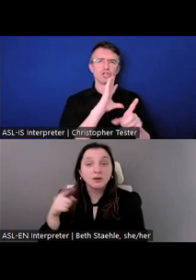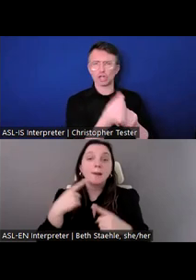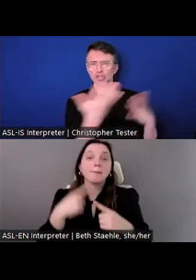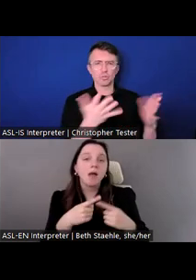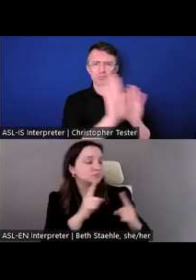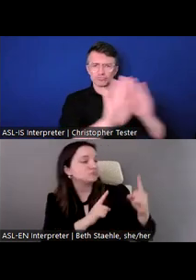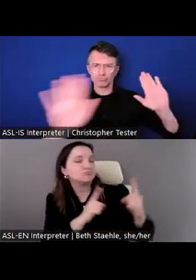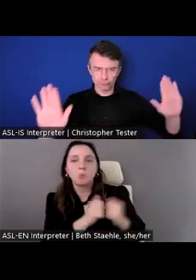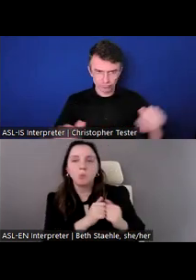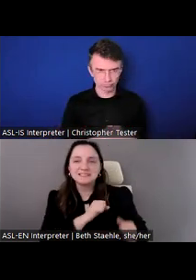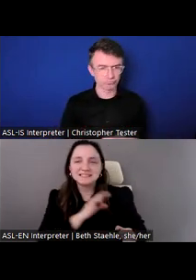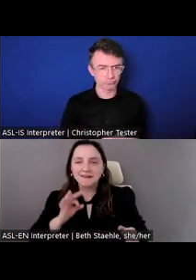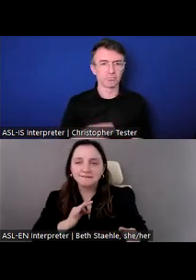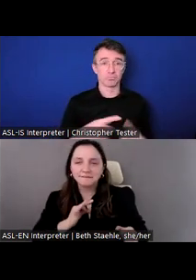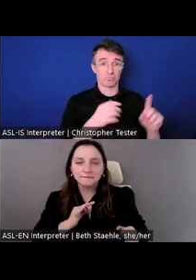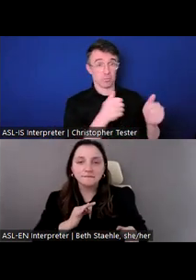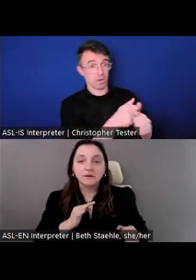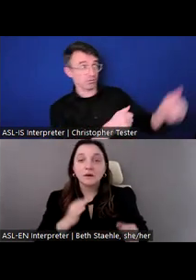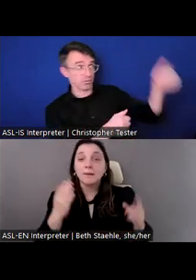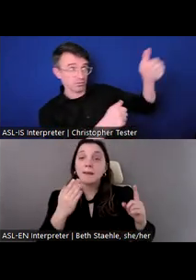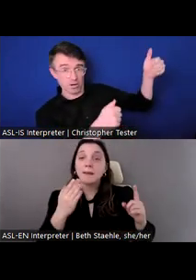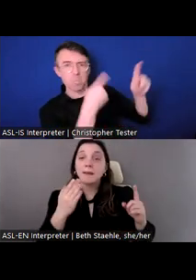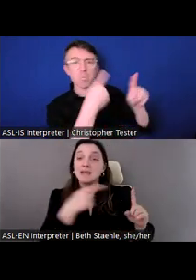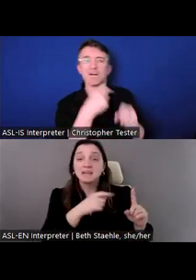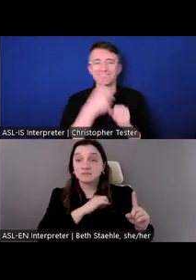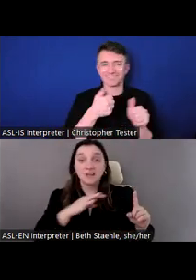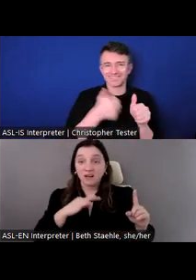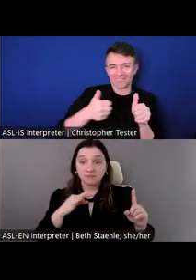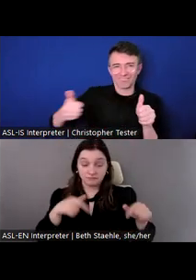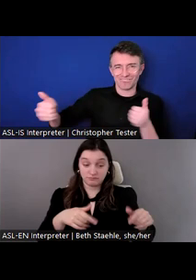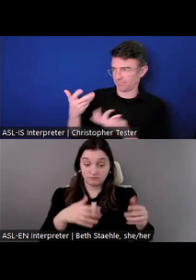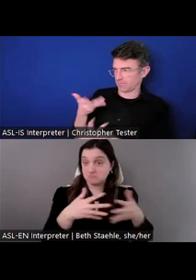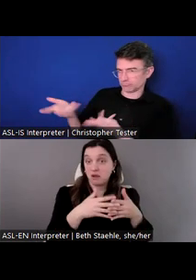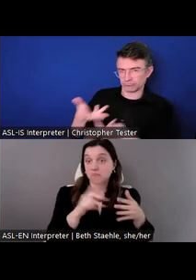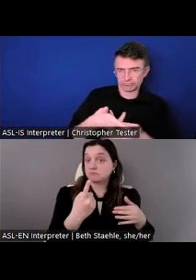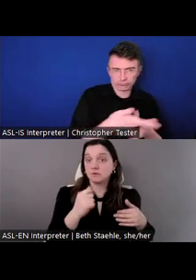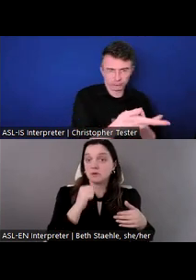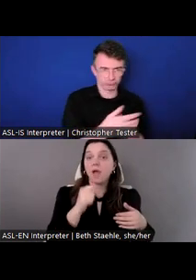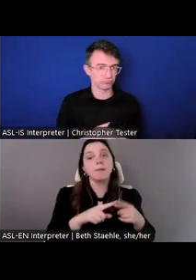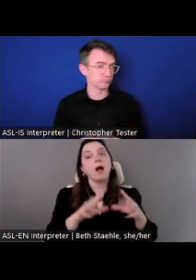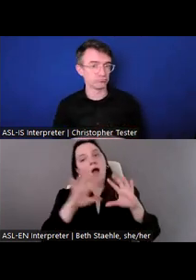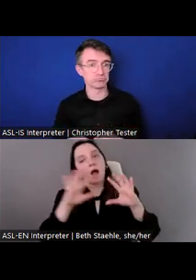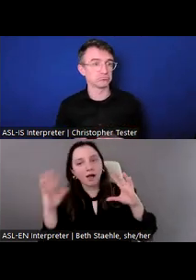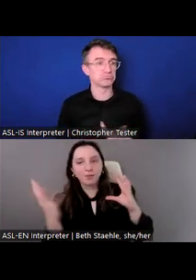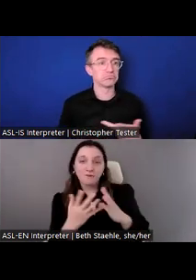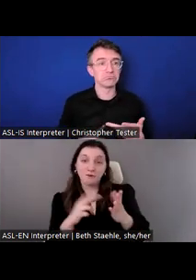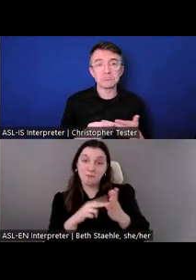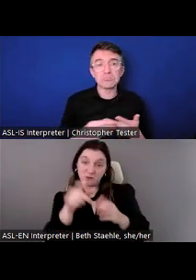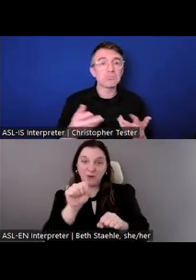are currently located in all parts of not just here in the U.S. but all over the world.